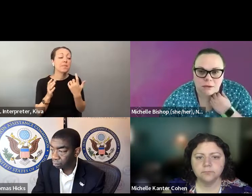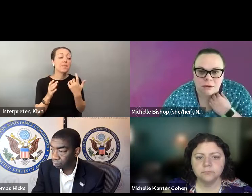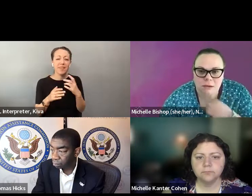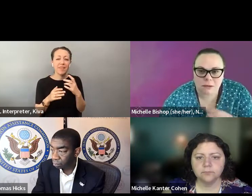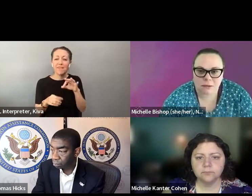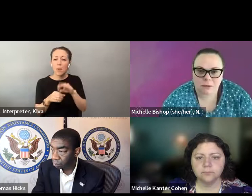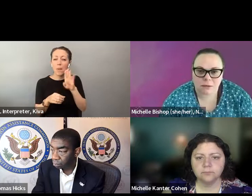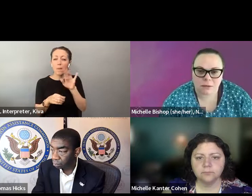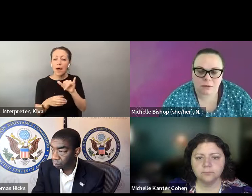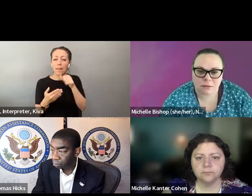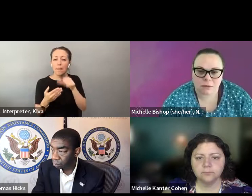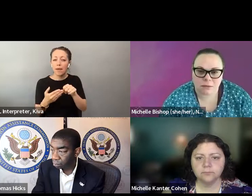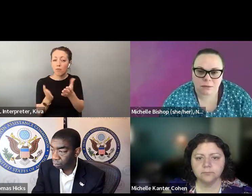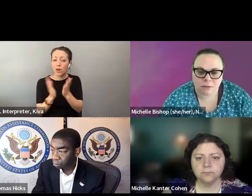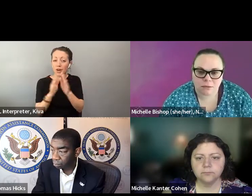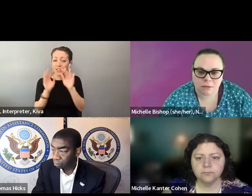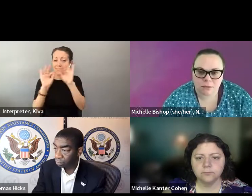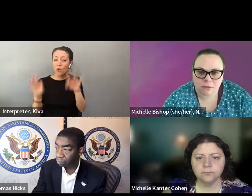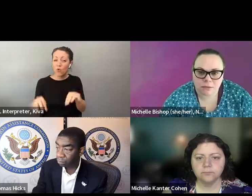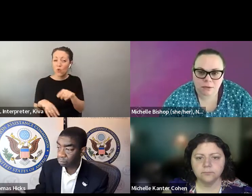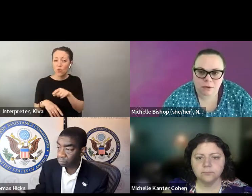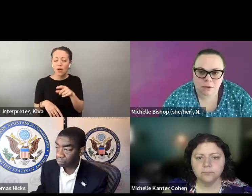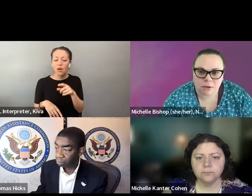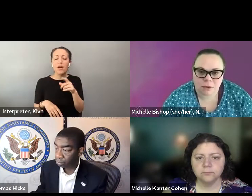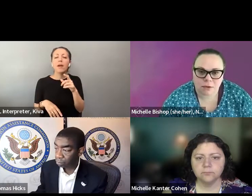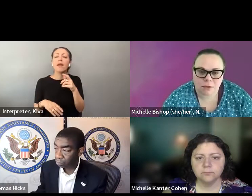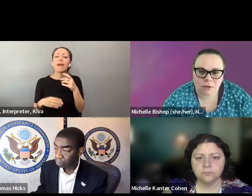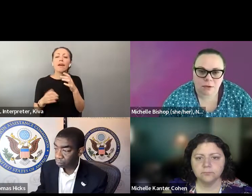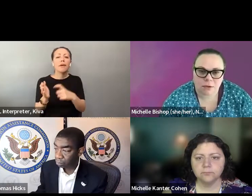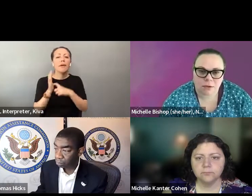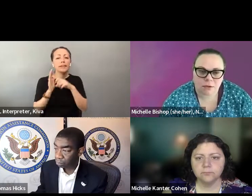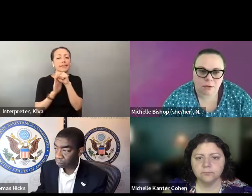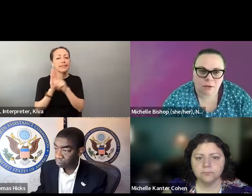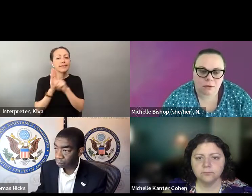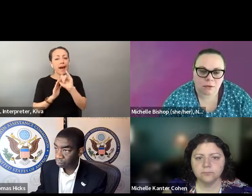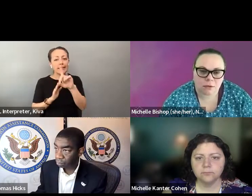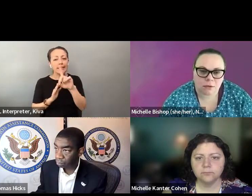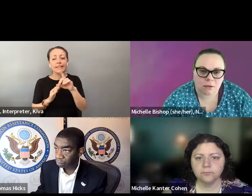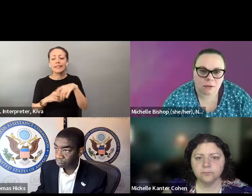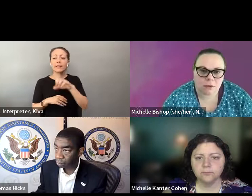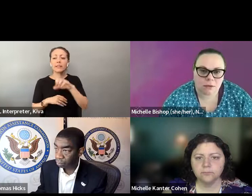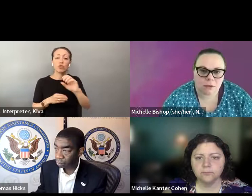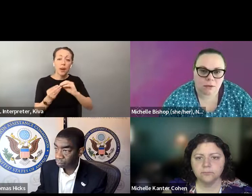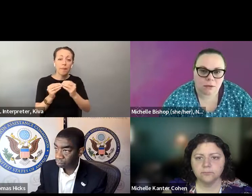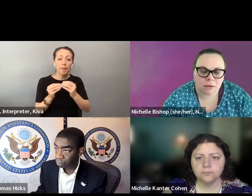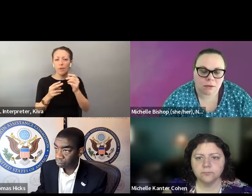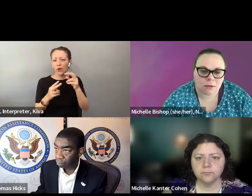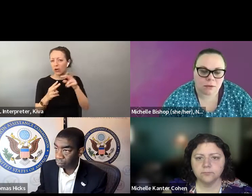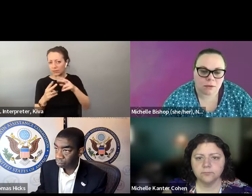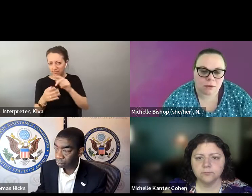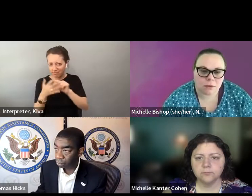terms of an additional ID requirement on the vote my mail request form. The problem being that it required to you submit your driver's licence, your state ID, your